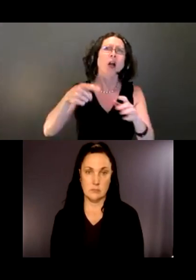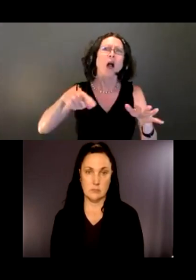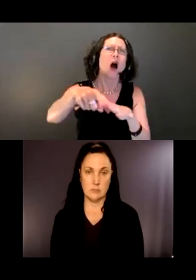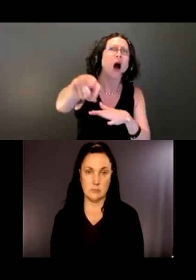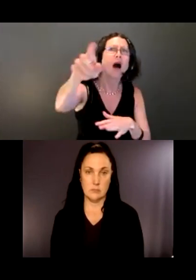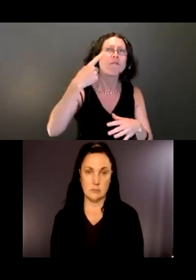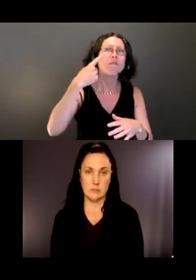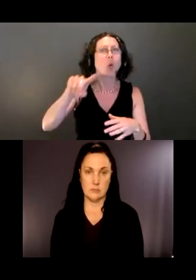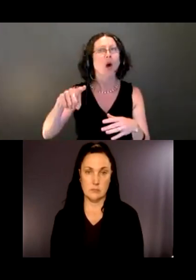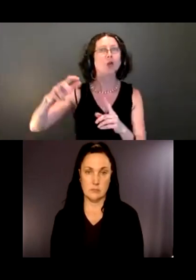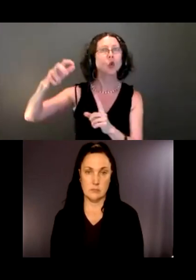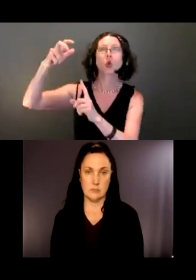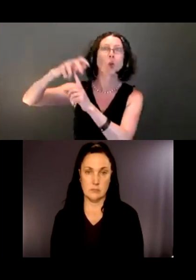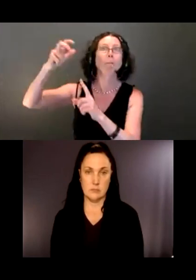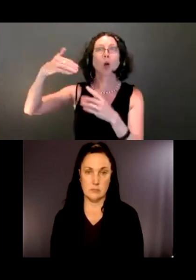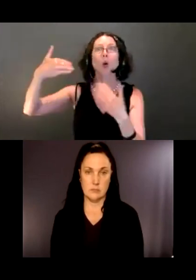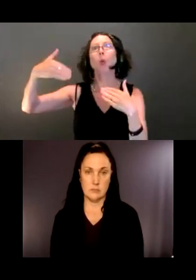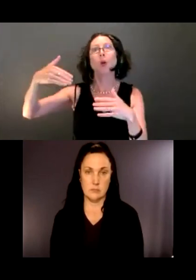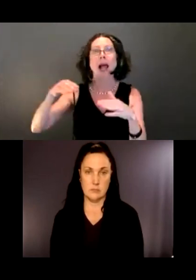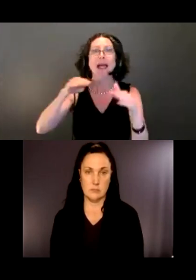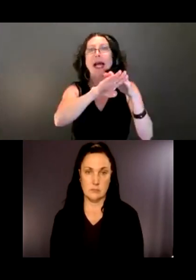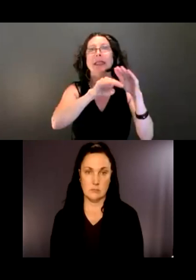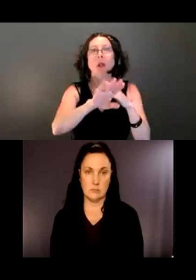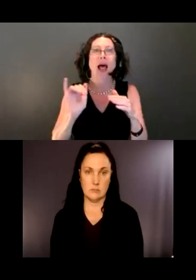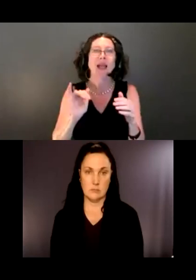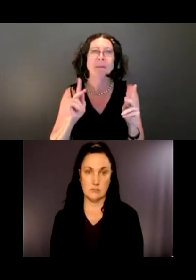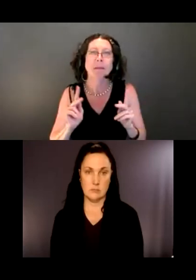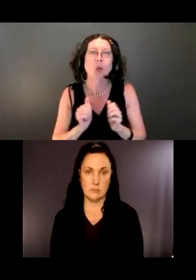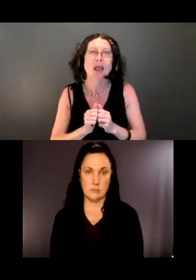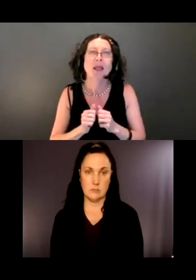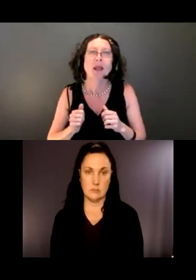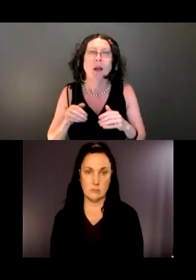where folks who have mobility issues or maybe sensory issues